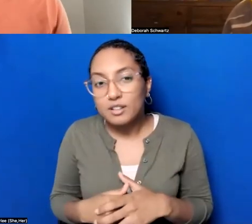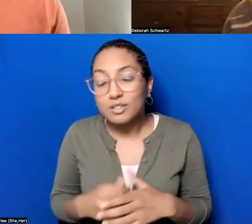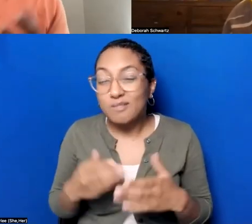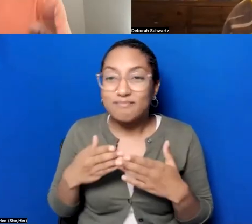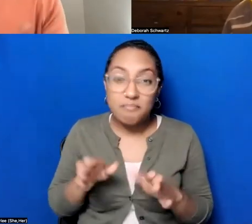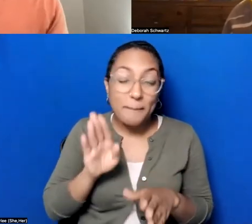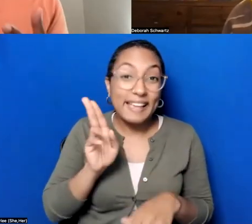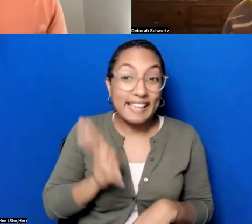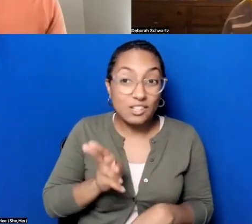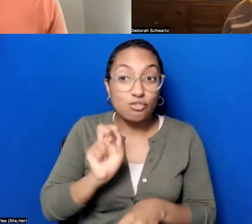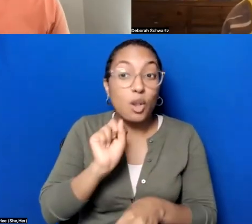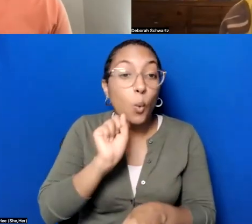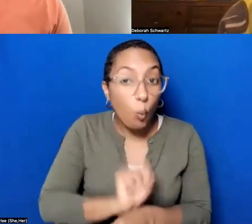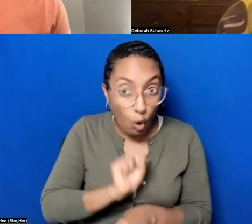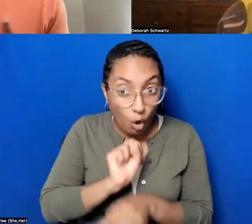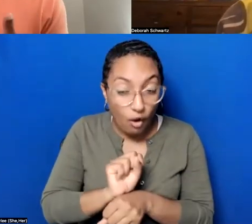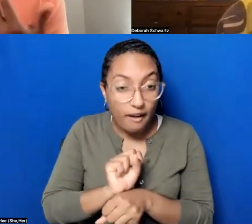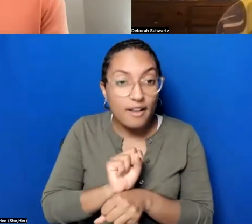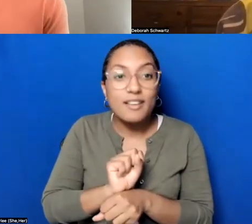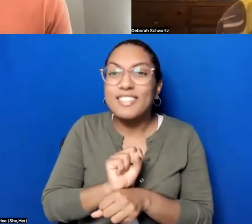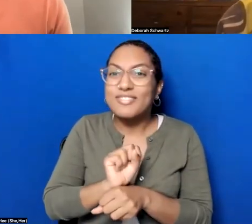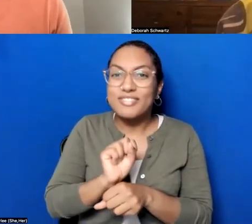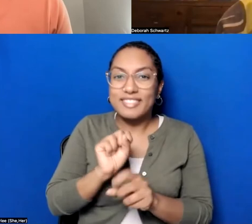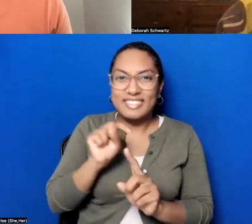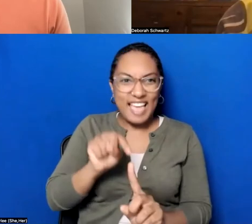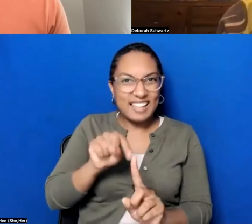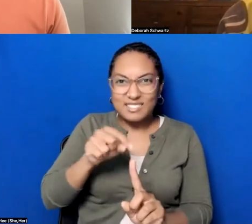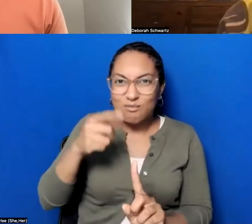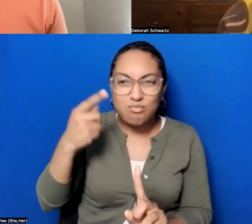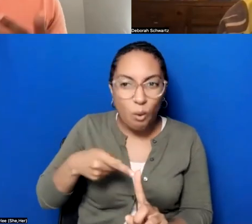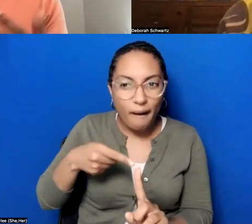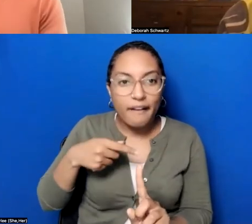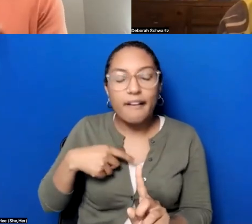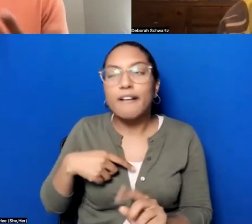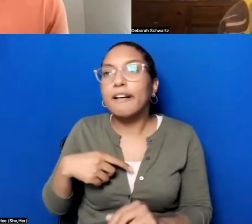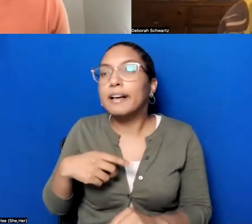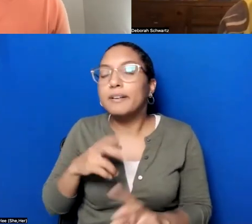does that. It helps people- hopefully people walk out of a public history program or an exhibition